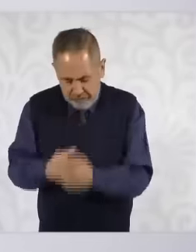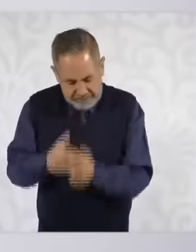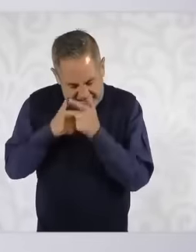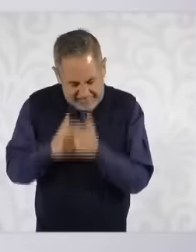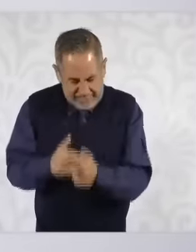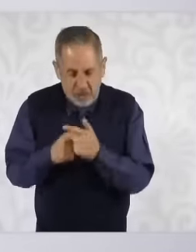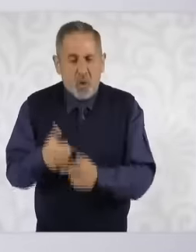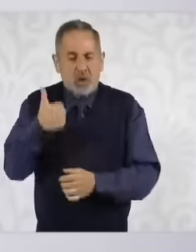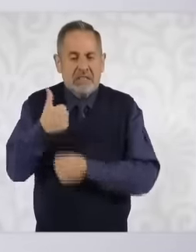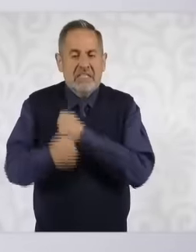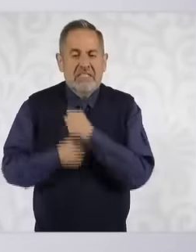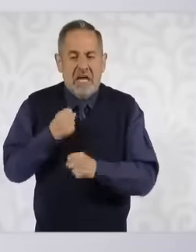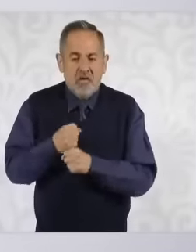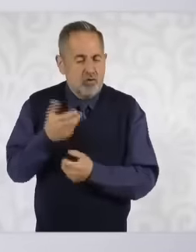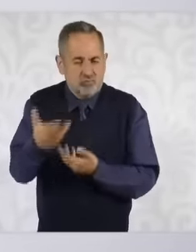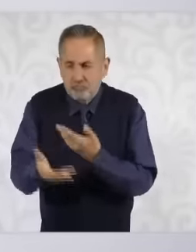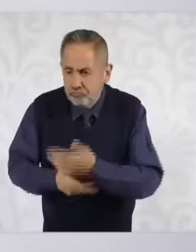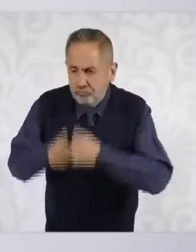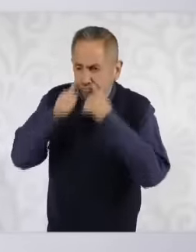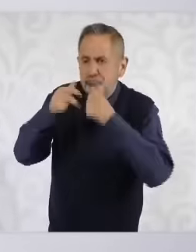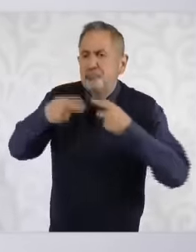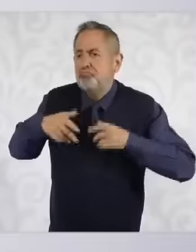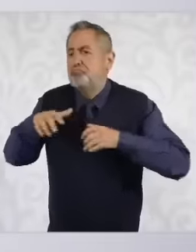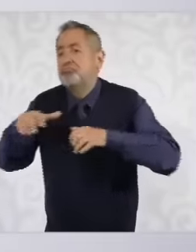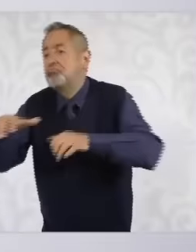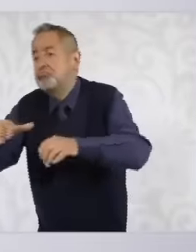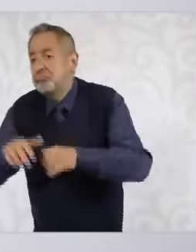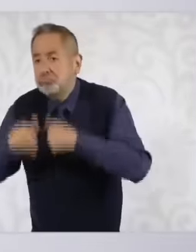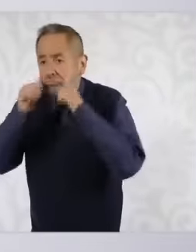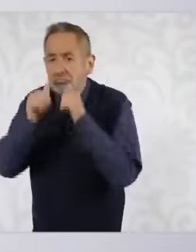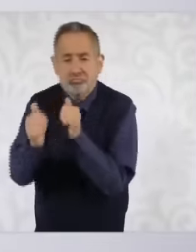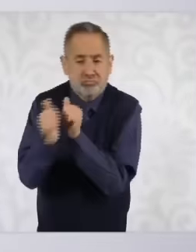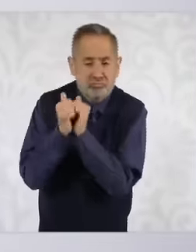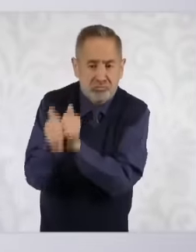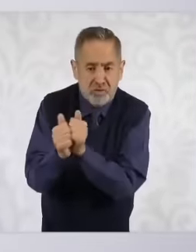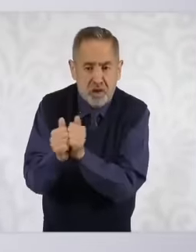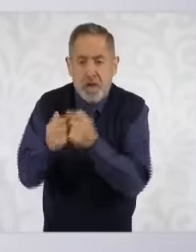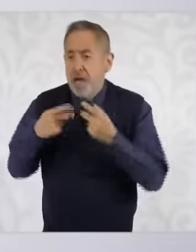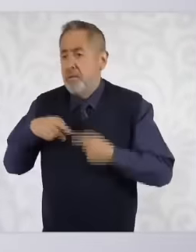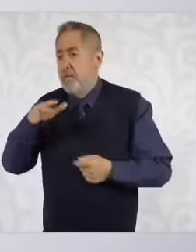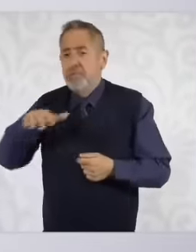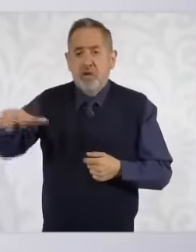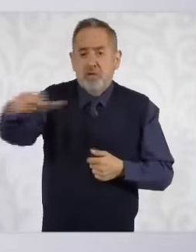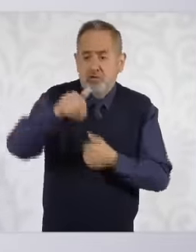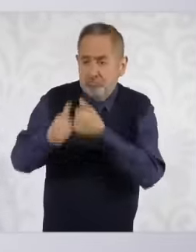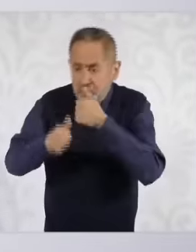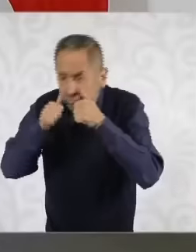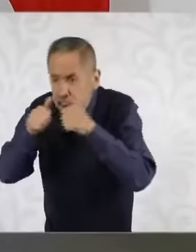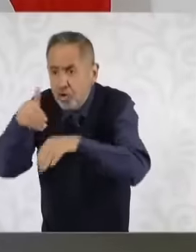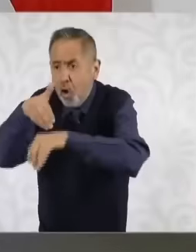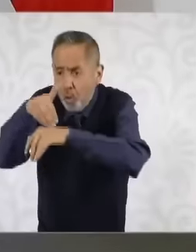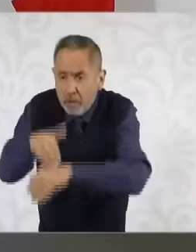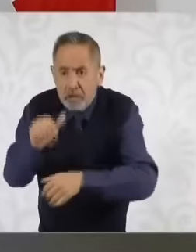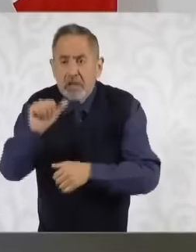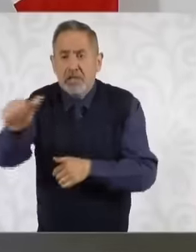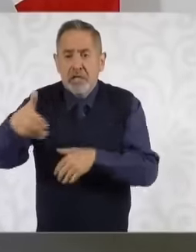to serve the people and as long as we are close to the people and serving the people it will go well for